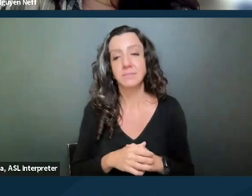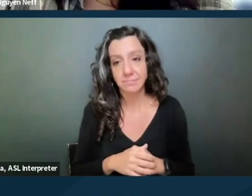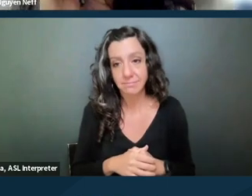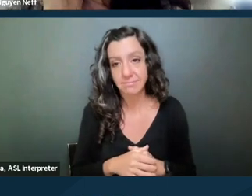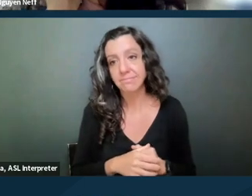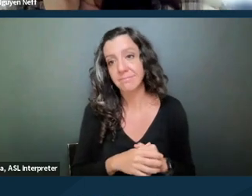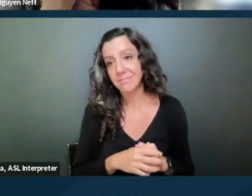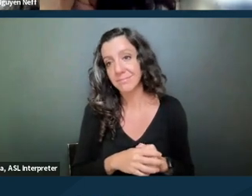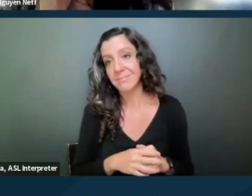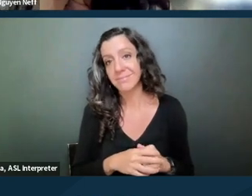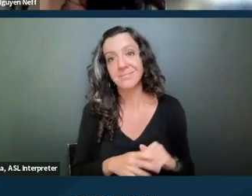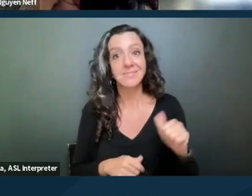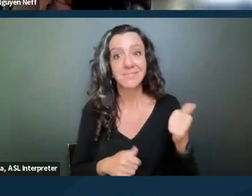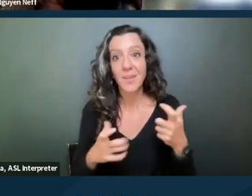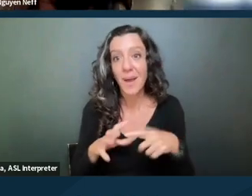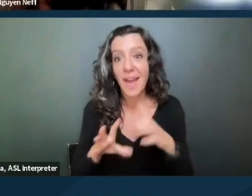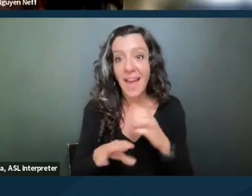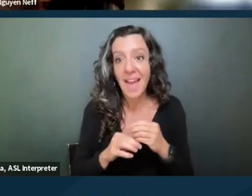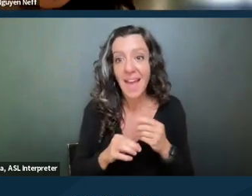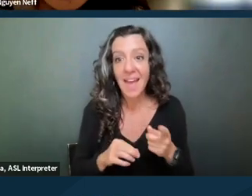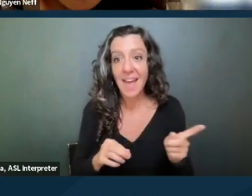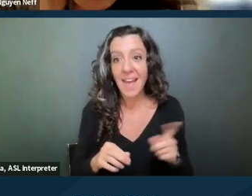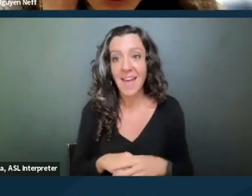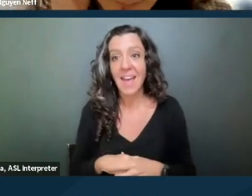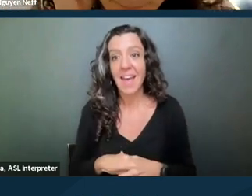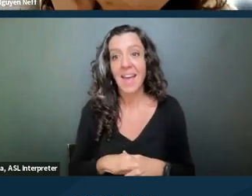Someone else want to add in a suggestion?